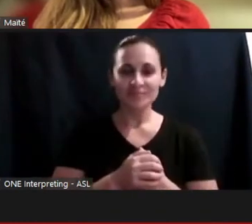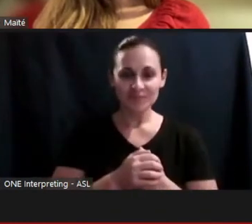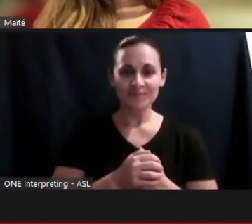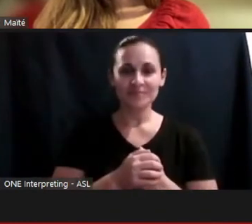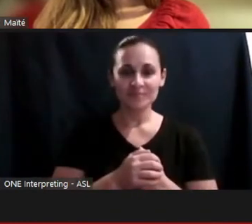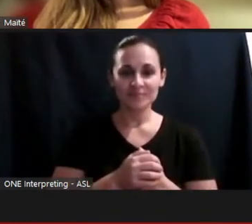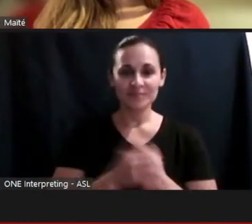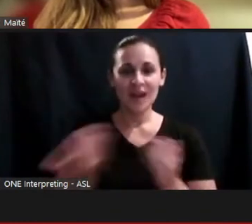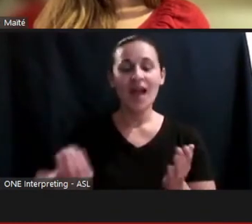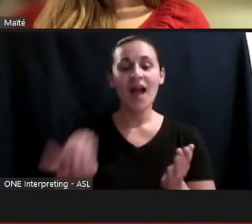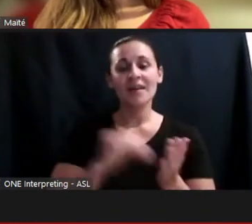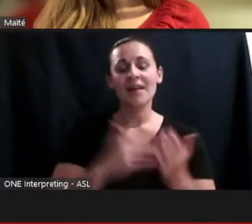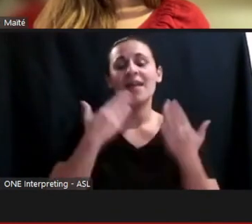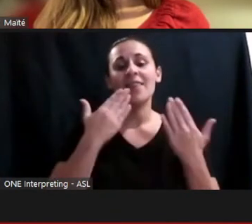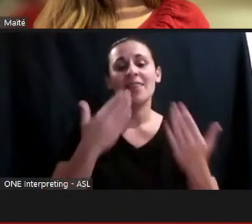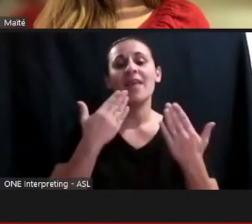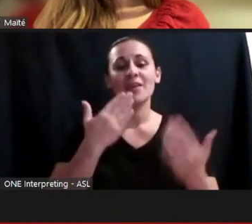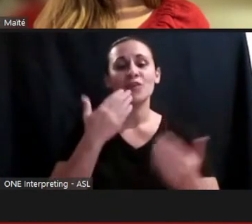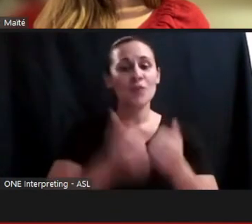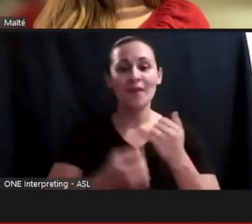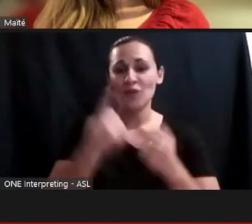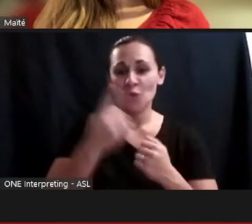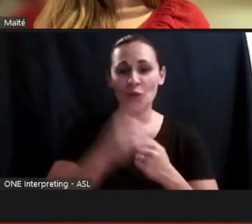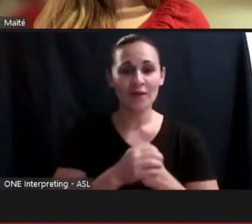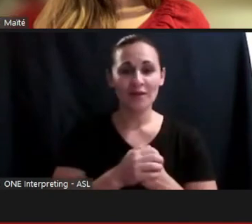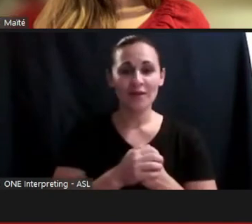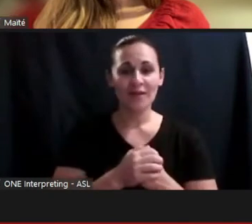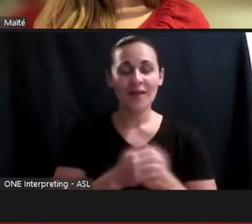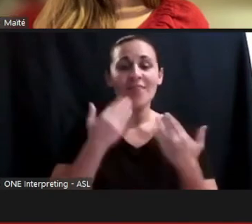thanks to all of you and thanks so much for the audience for tuning in.